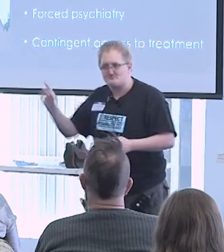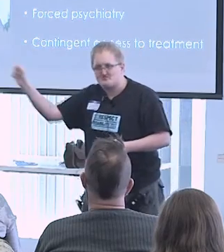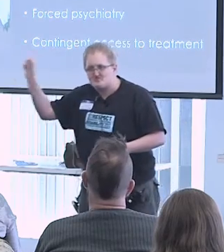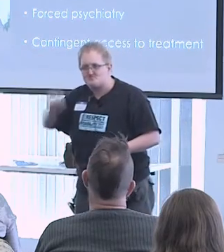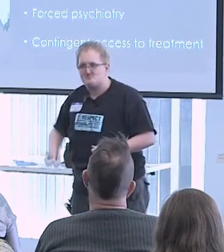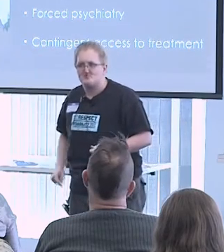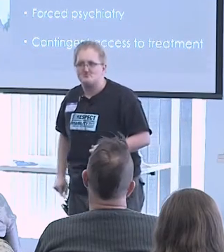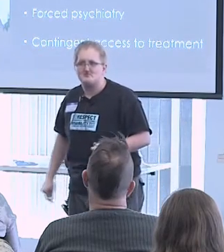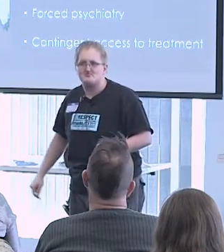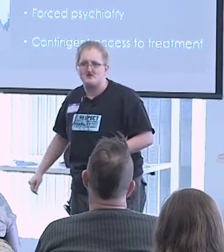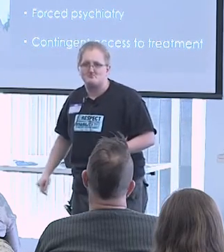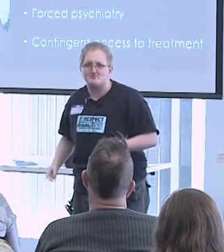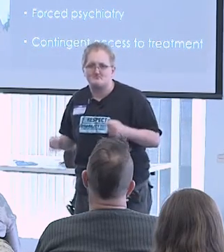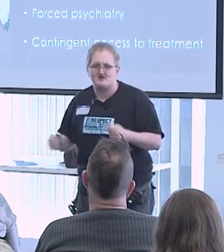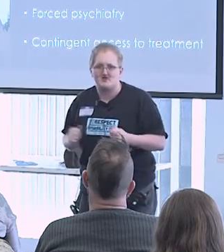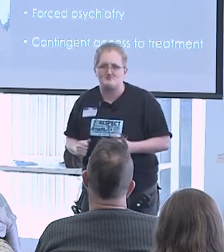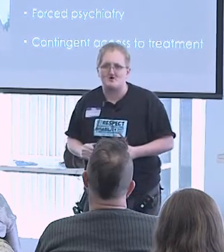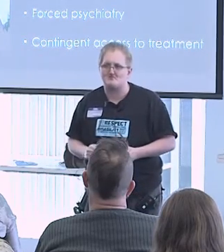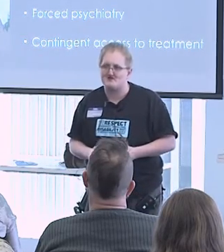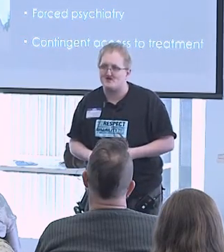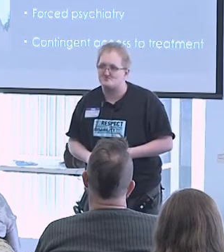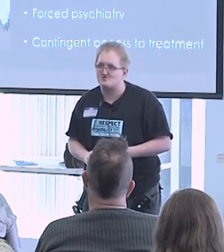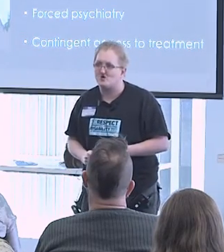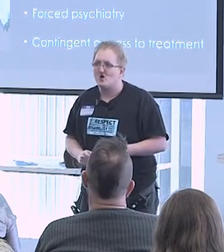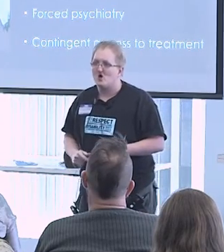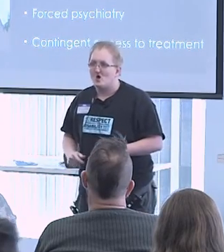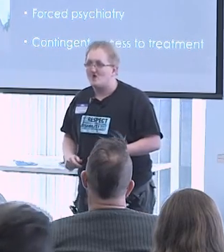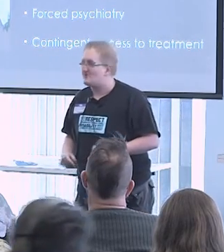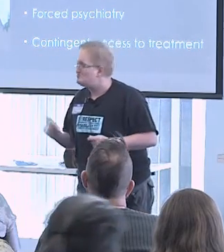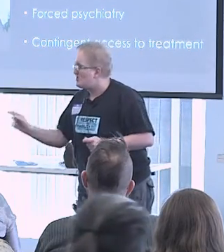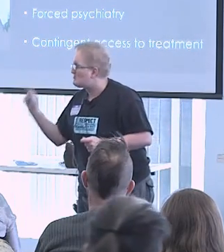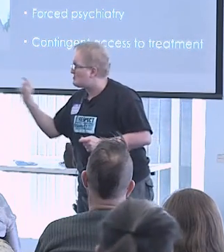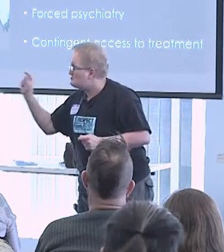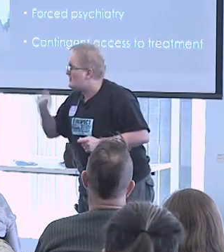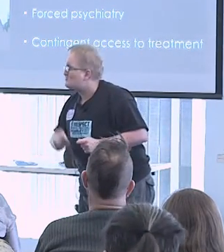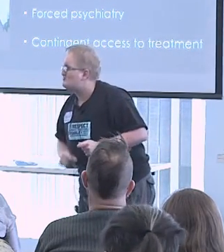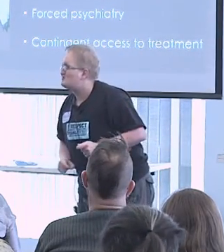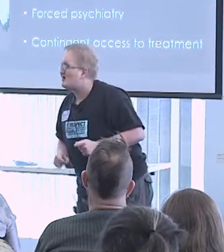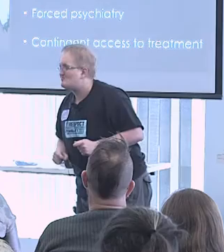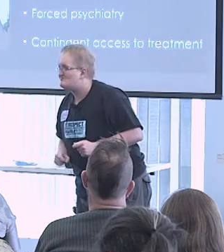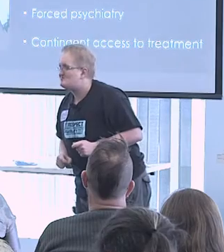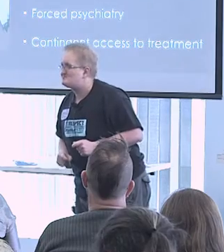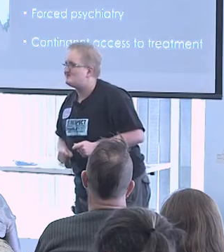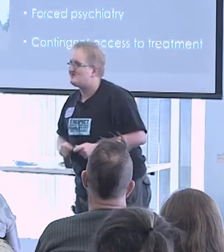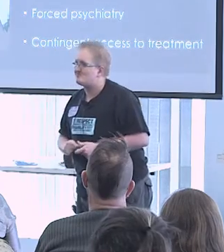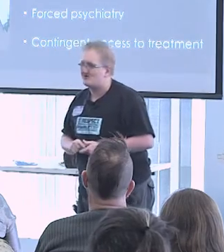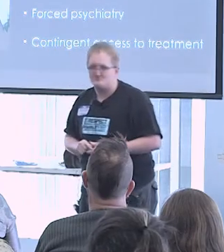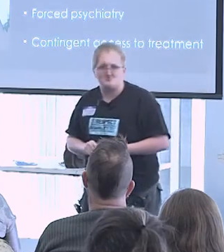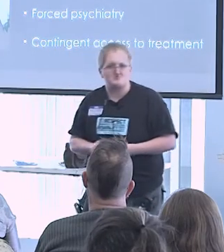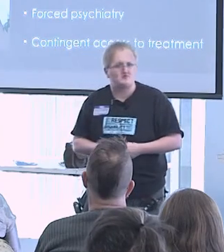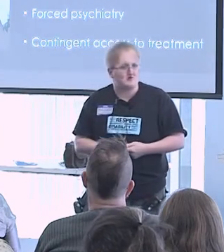But there's some examples of behavior modification. One last one I will mention is conversion therapy